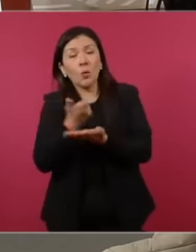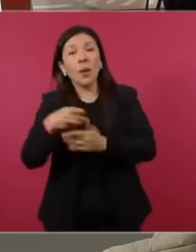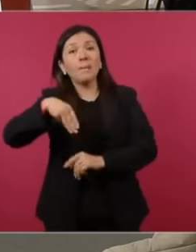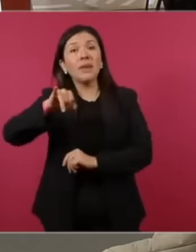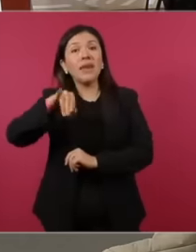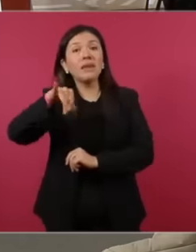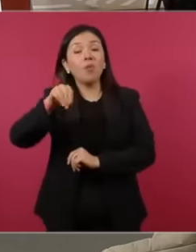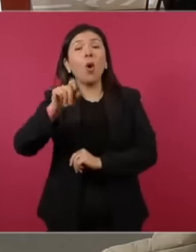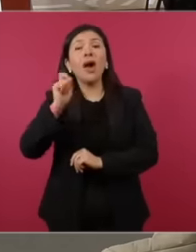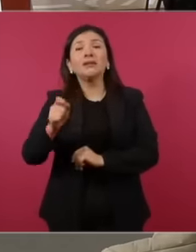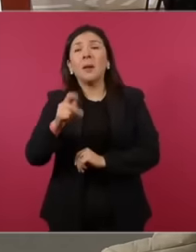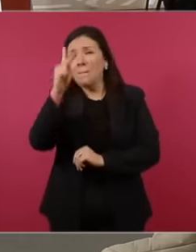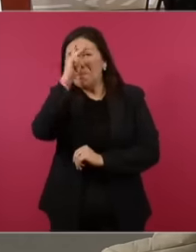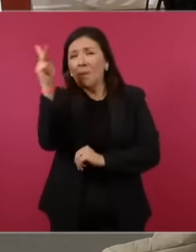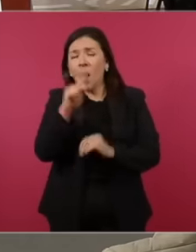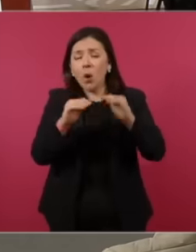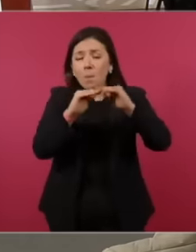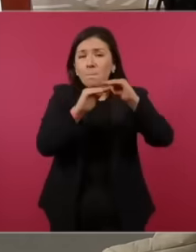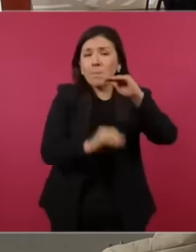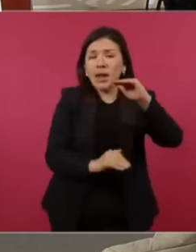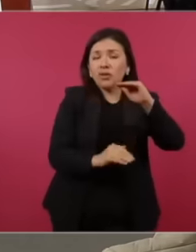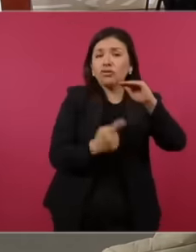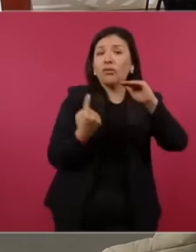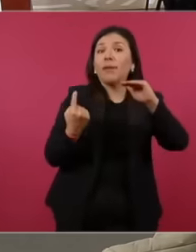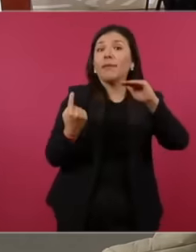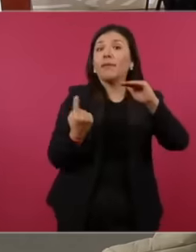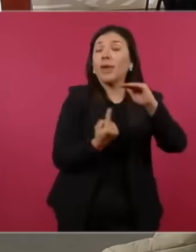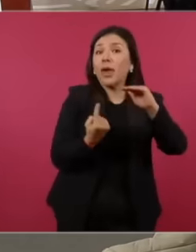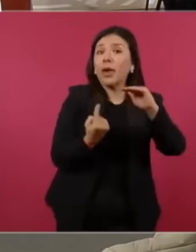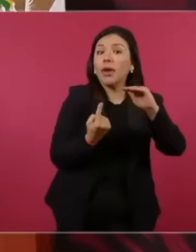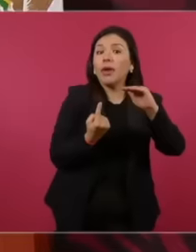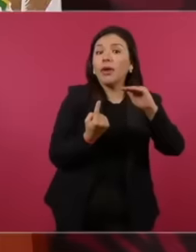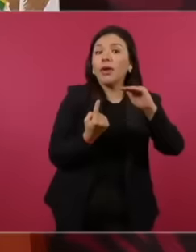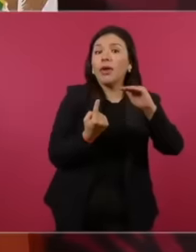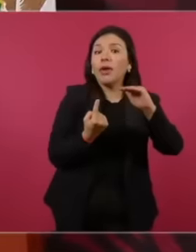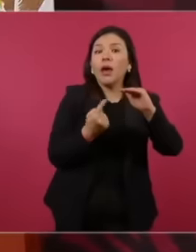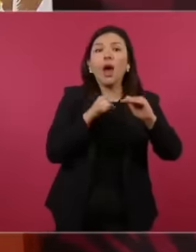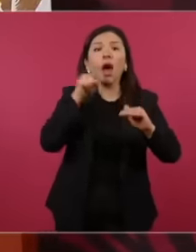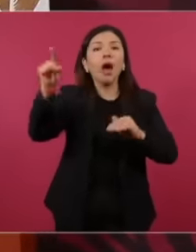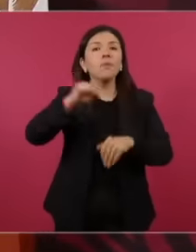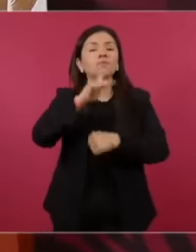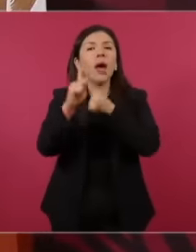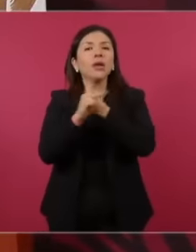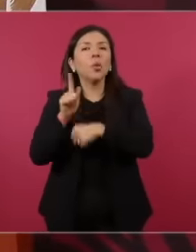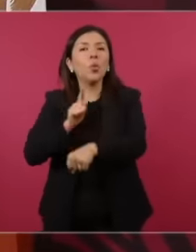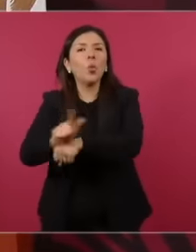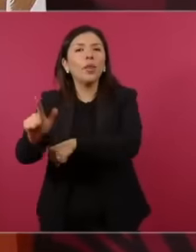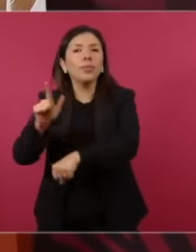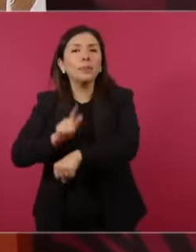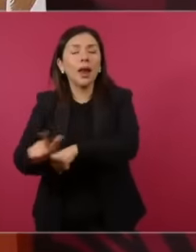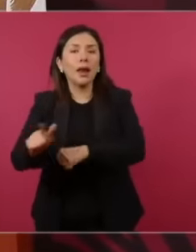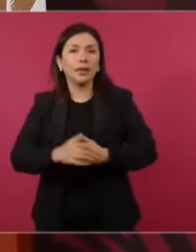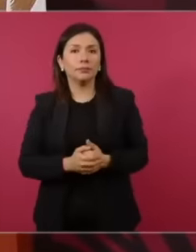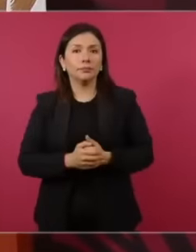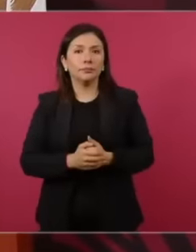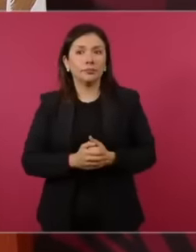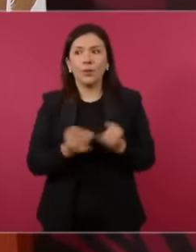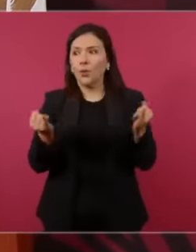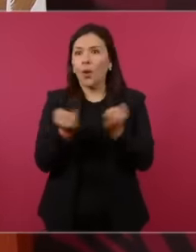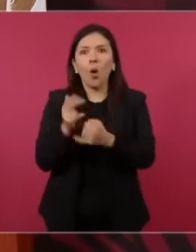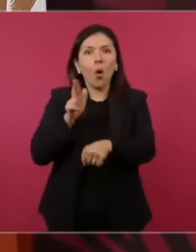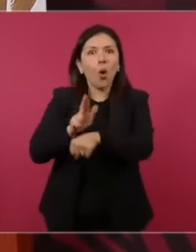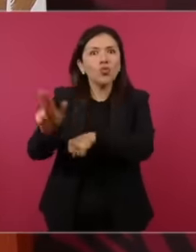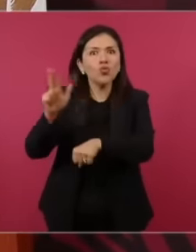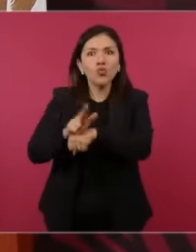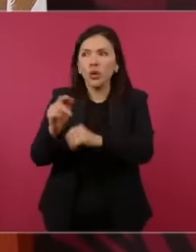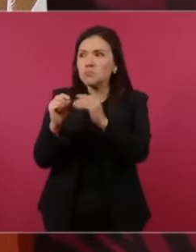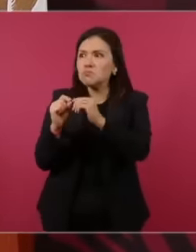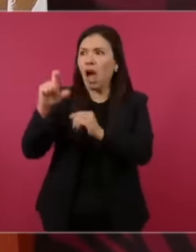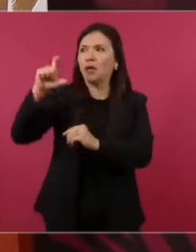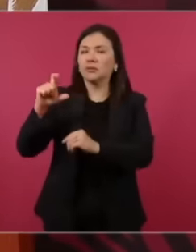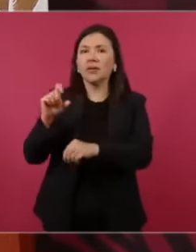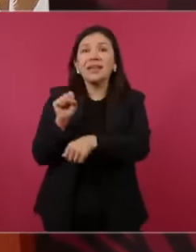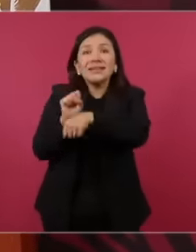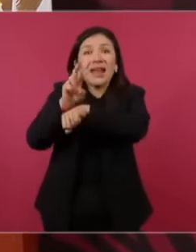lower than the minimum wage in Guatemala, Honduras, Salvador,